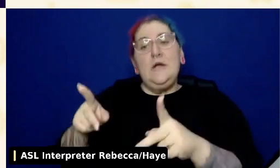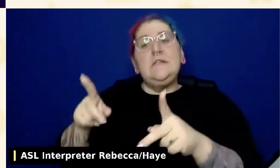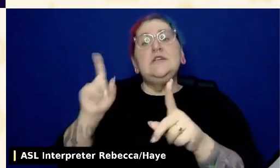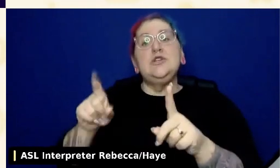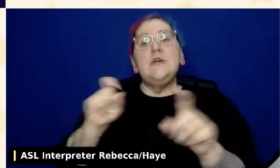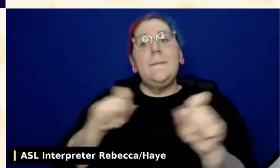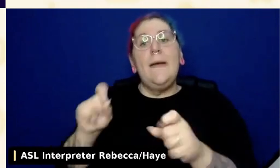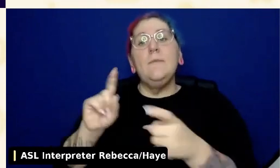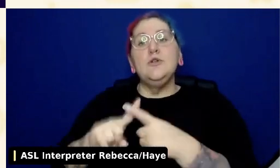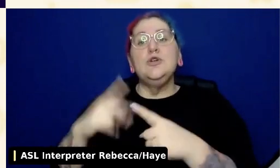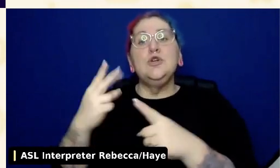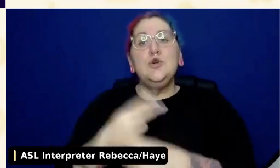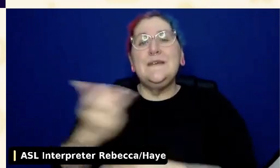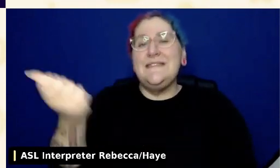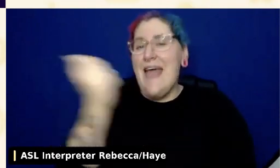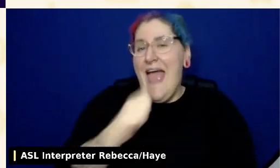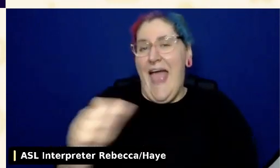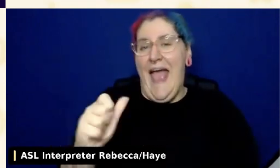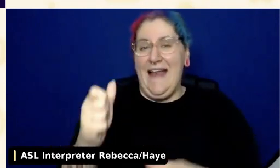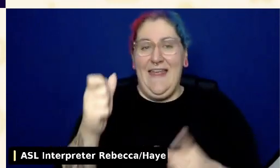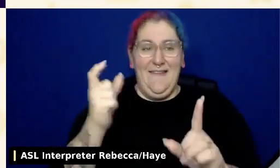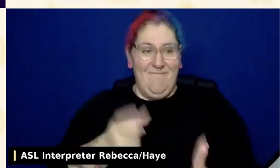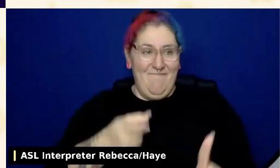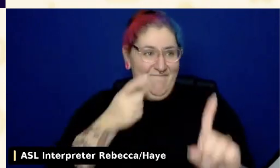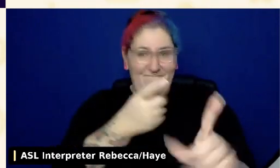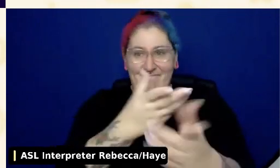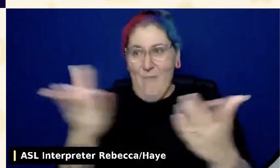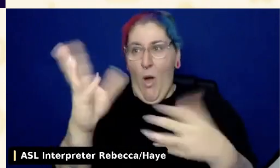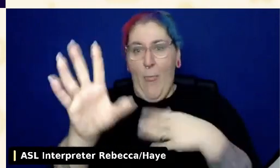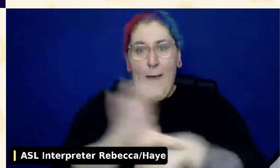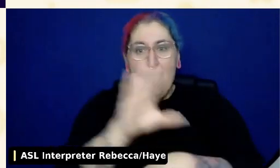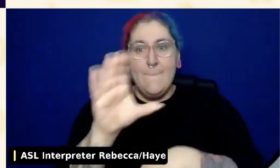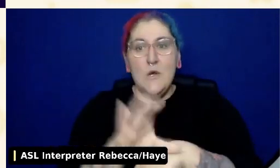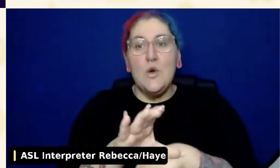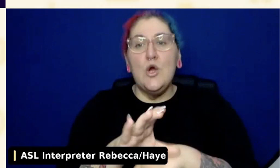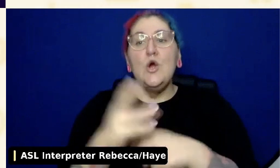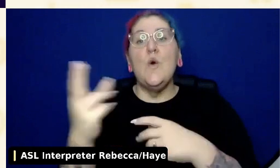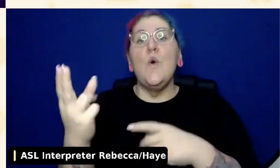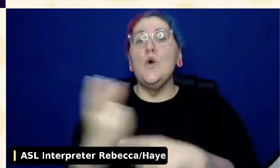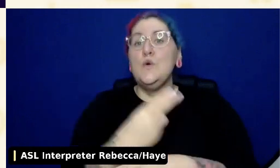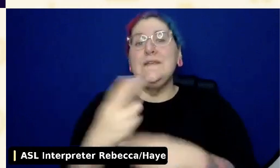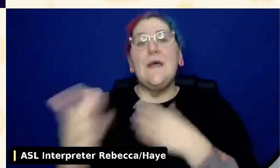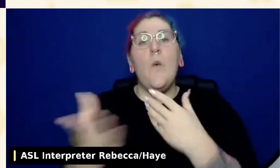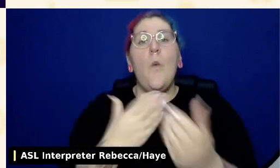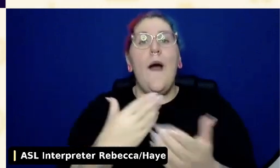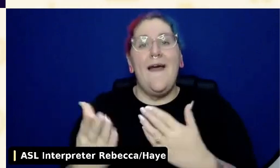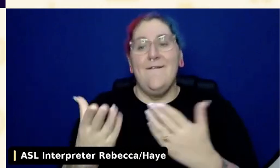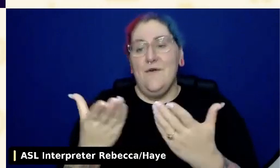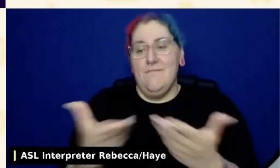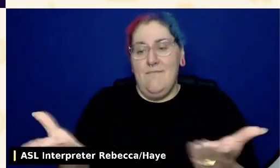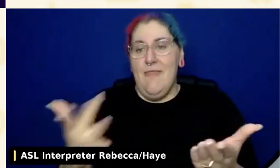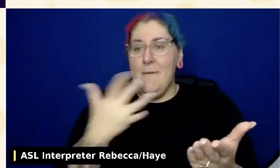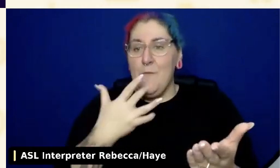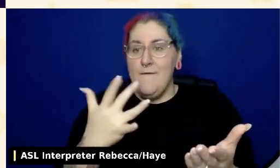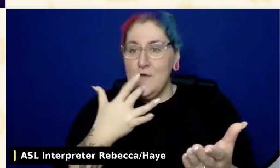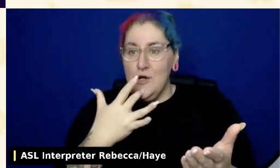So getting back to that data question, I think the most useful data would be an appraisal of time lost.